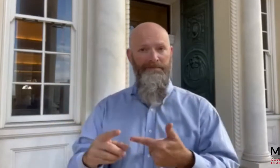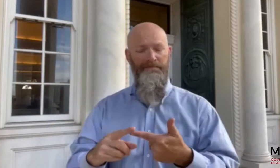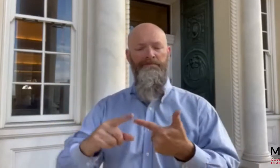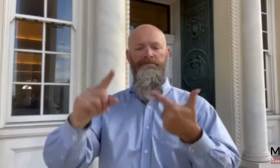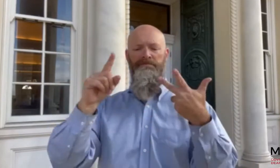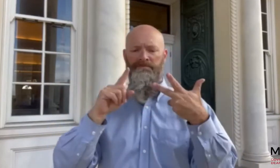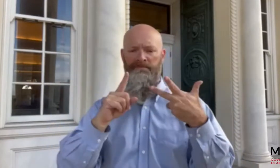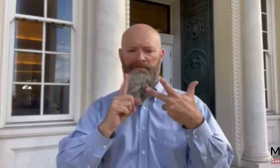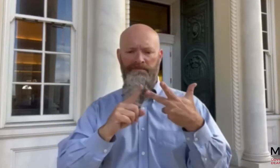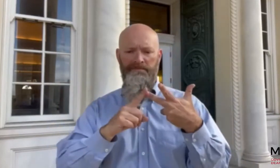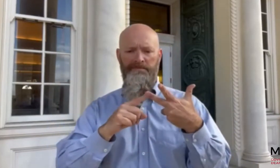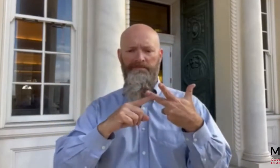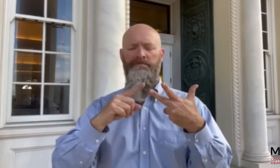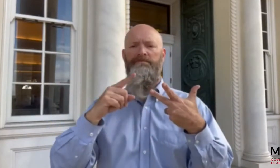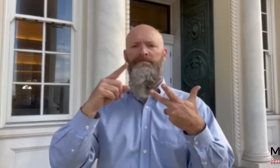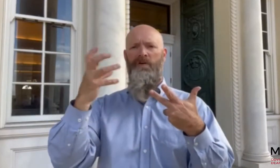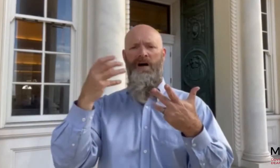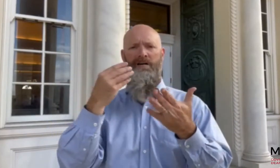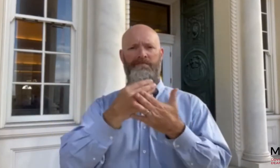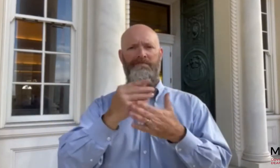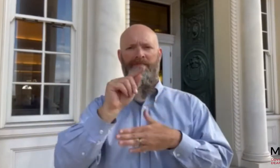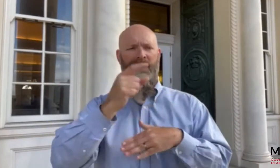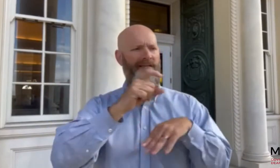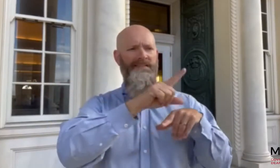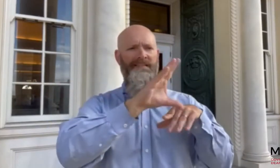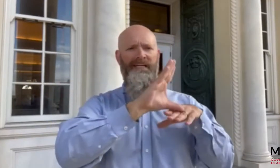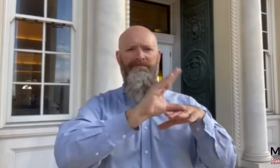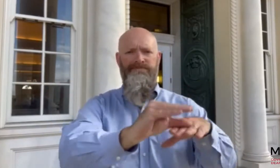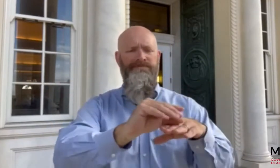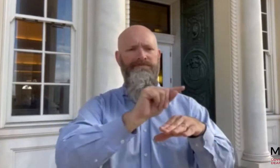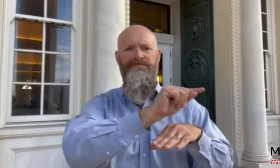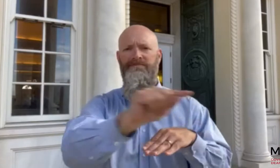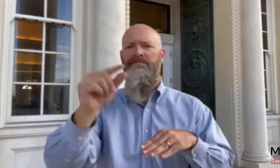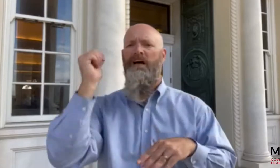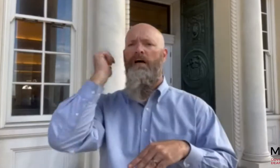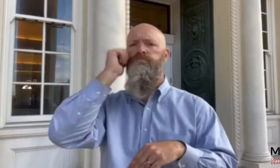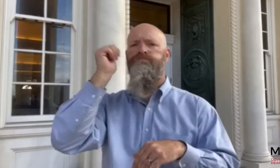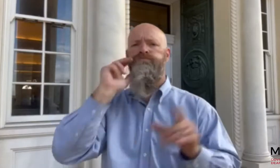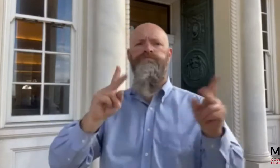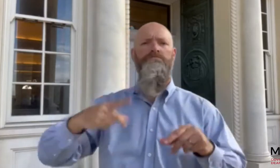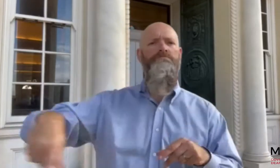The third plan is “Direct Tax Relief for Marylanders”